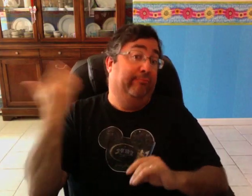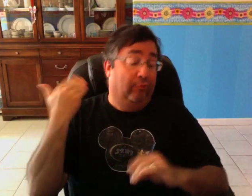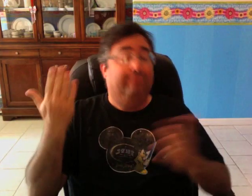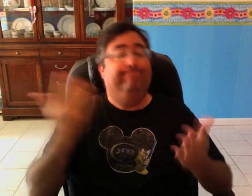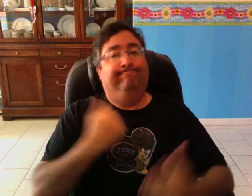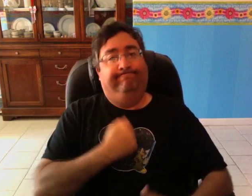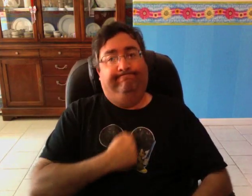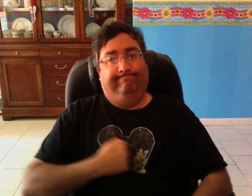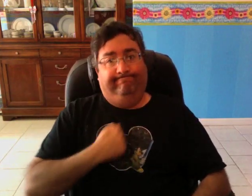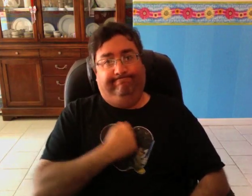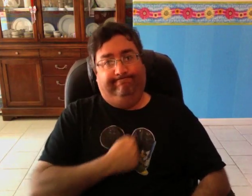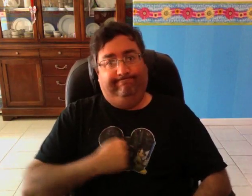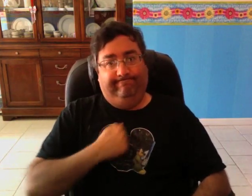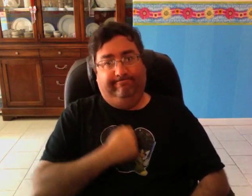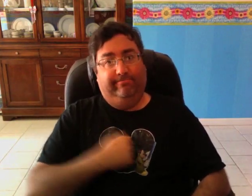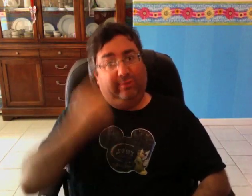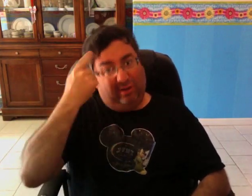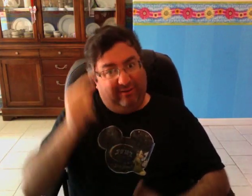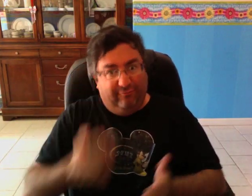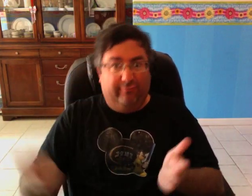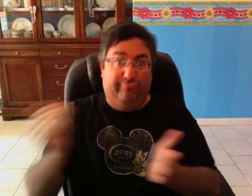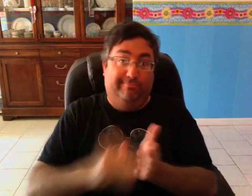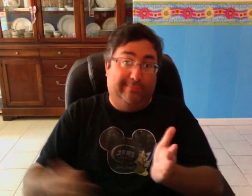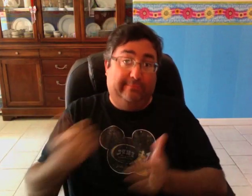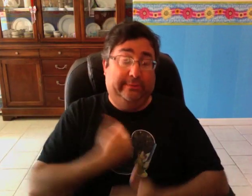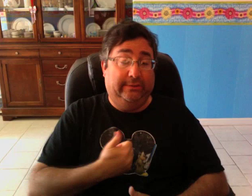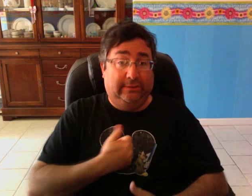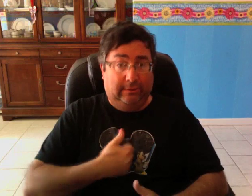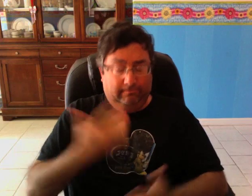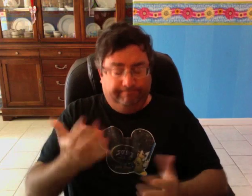If I have told this story, apologies for repeating myself.